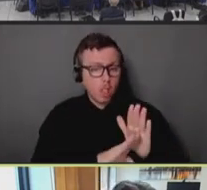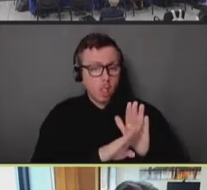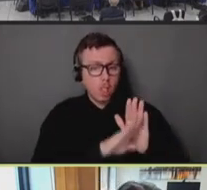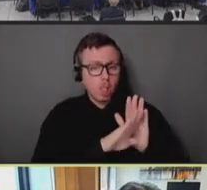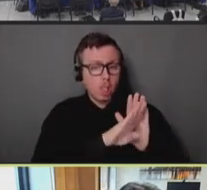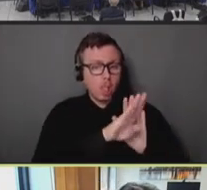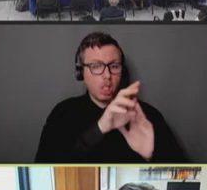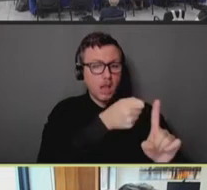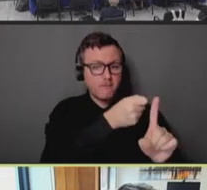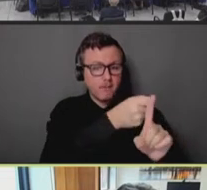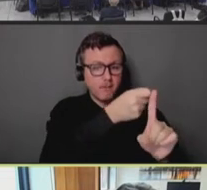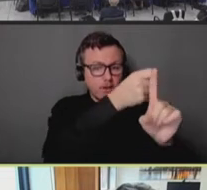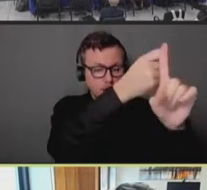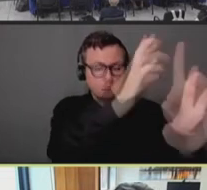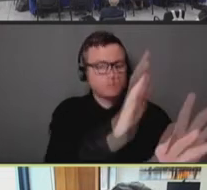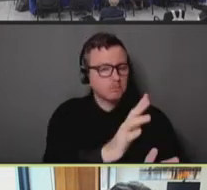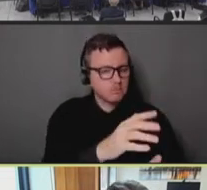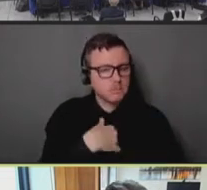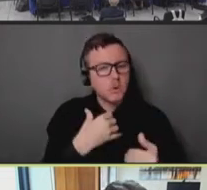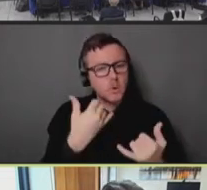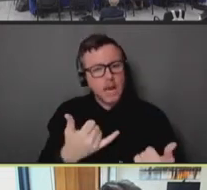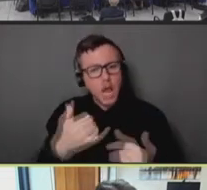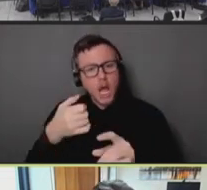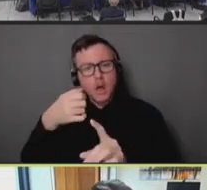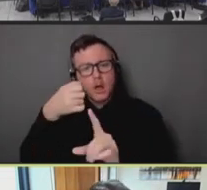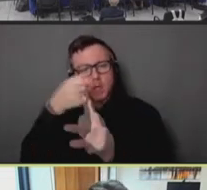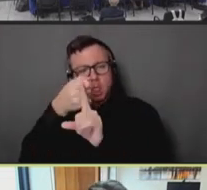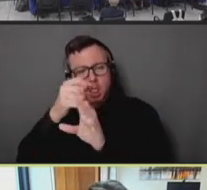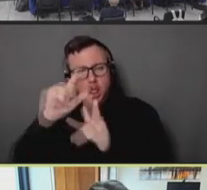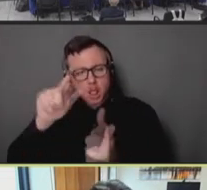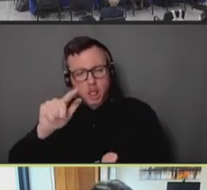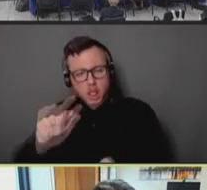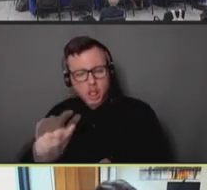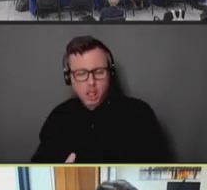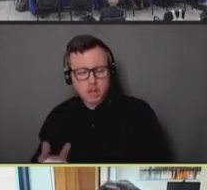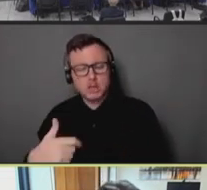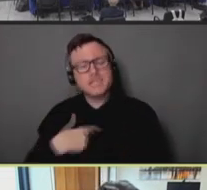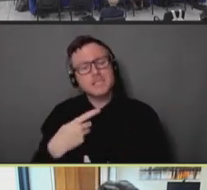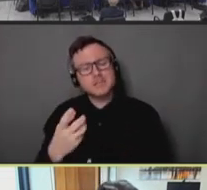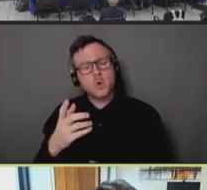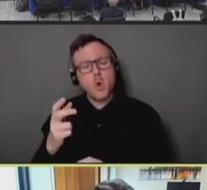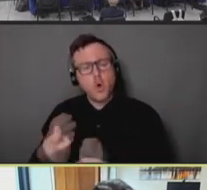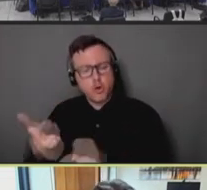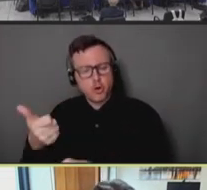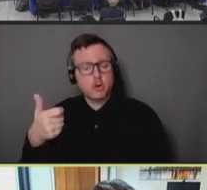And of course, shifting our vaccine delivery towards mobile outreach, pop up,